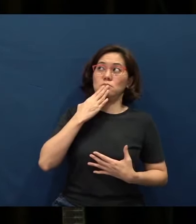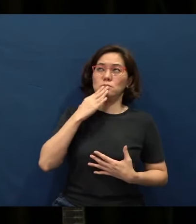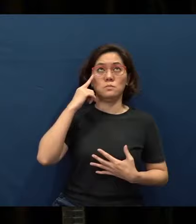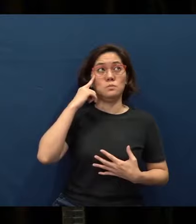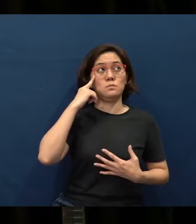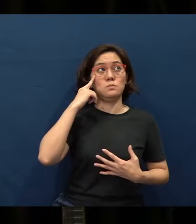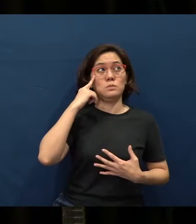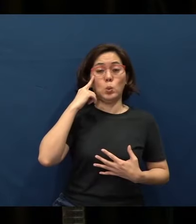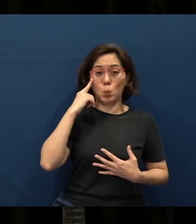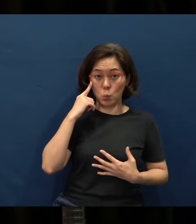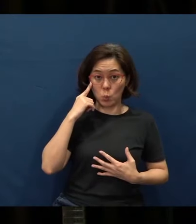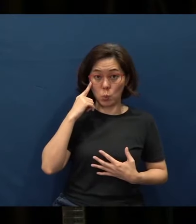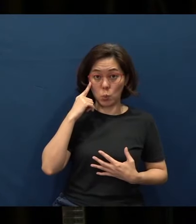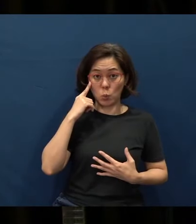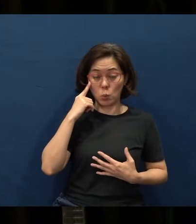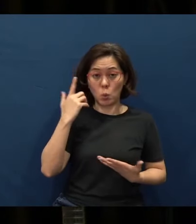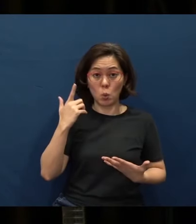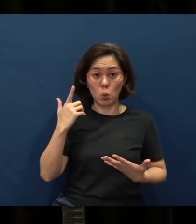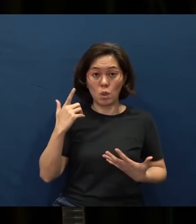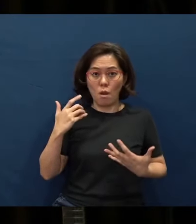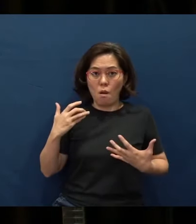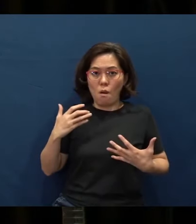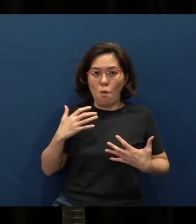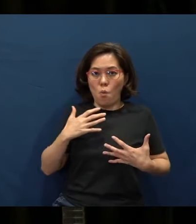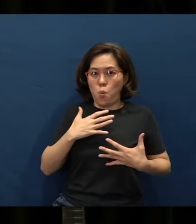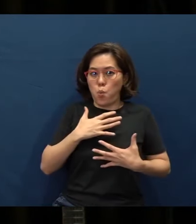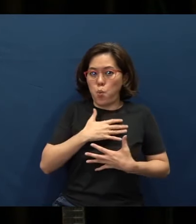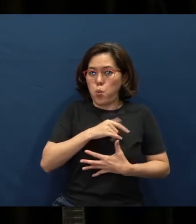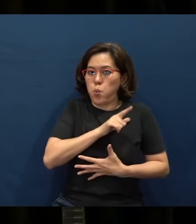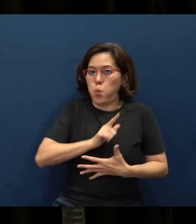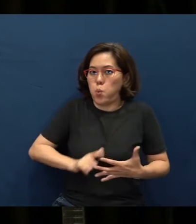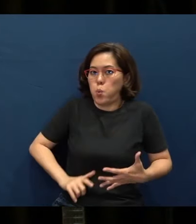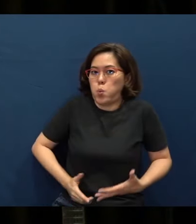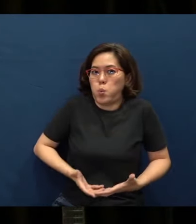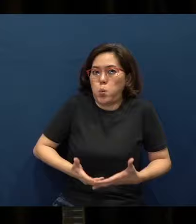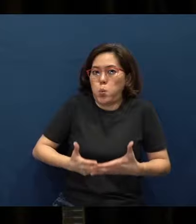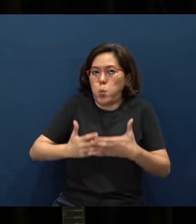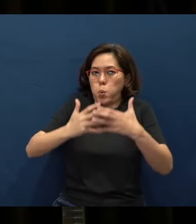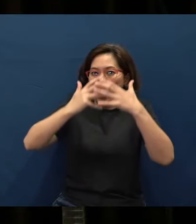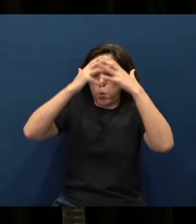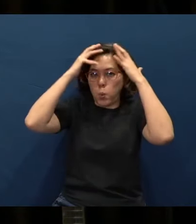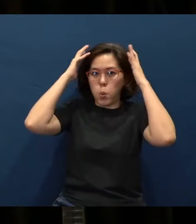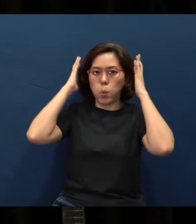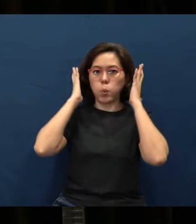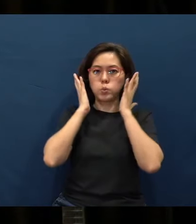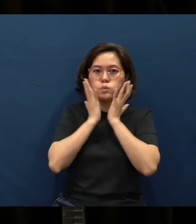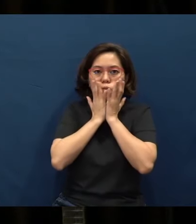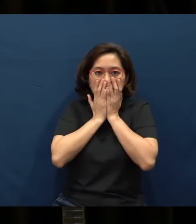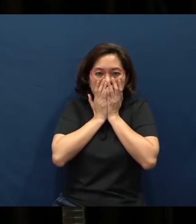And you know something? The fear of the Lord just overcame me. I felt so ashamed of myself.